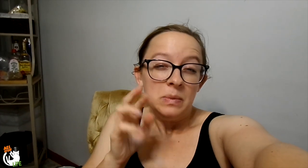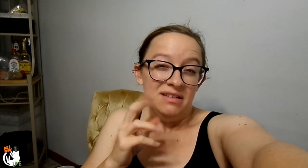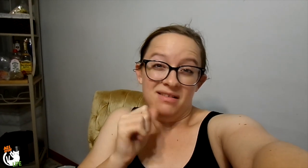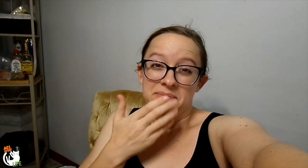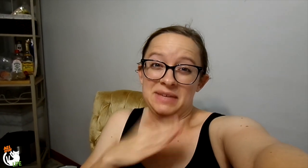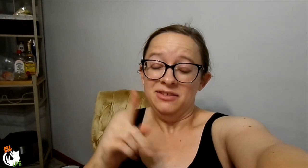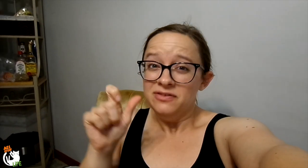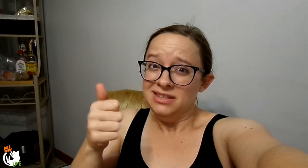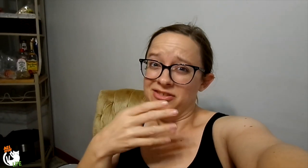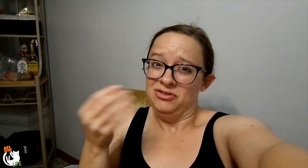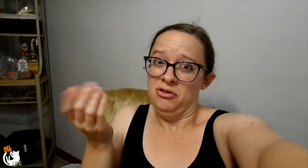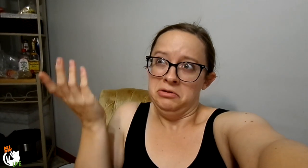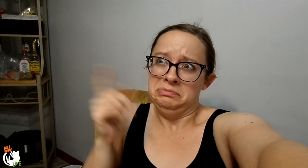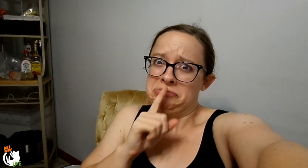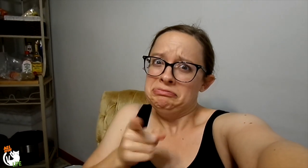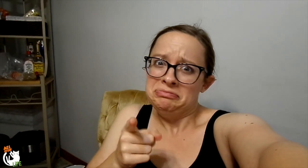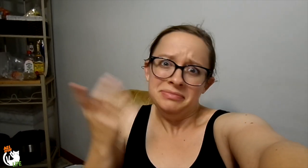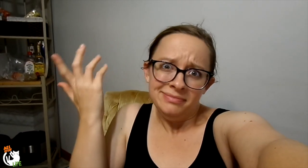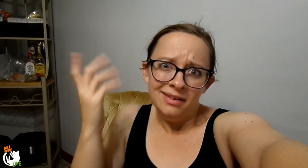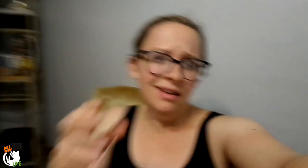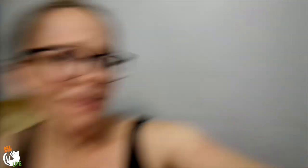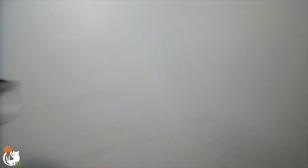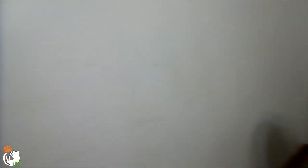and this has a little bit of wear. So for $10, sure!